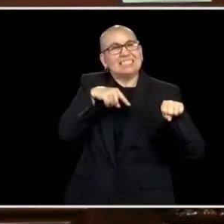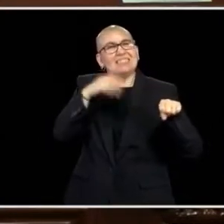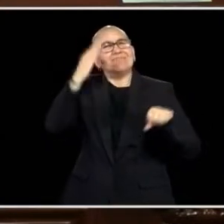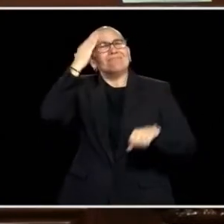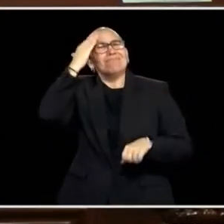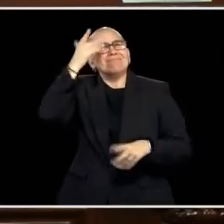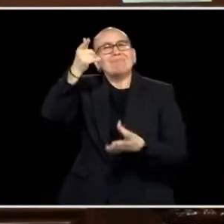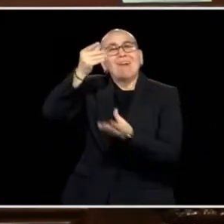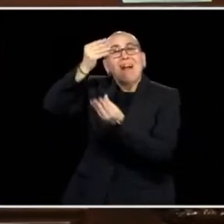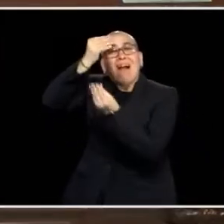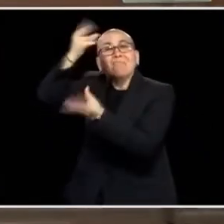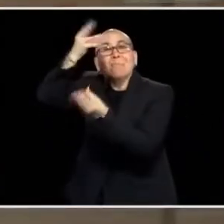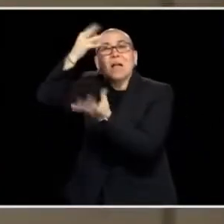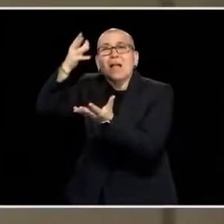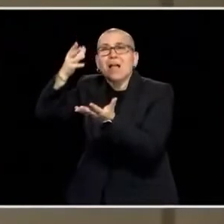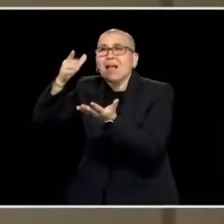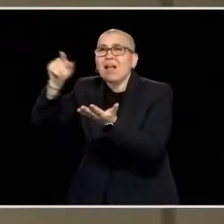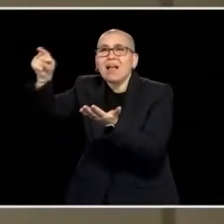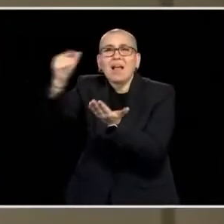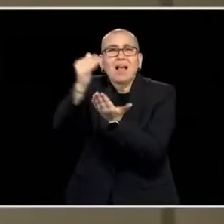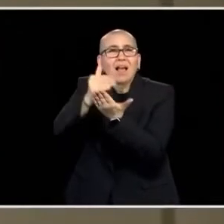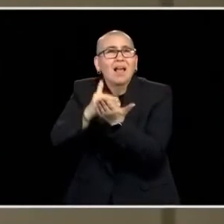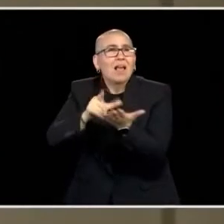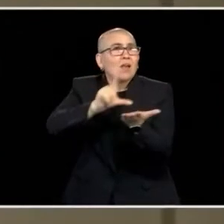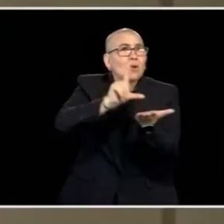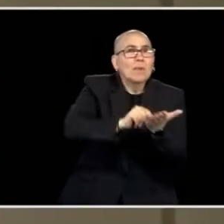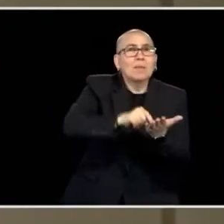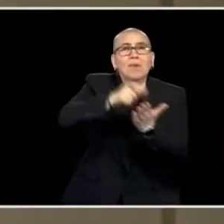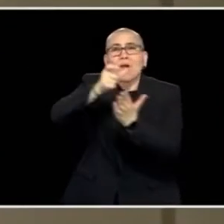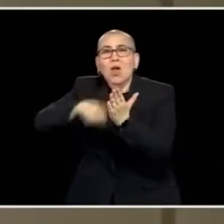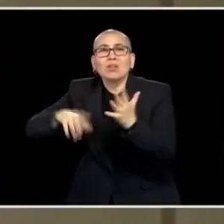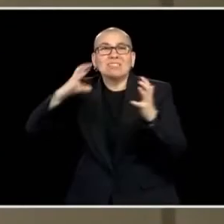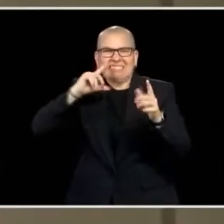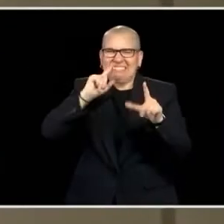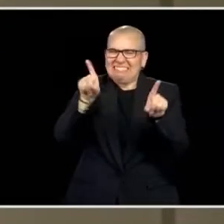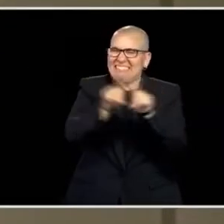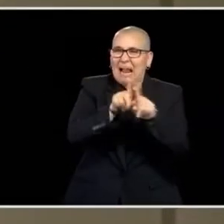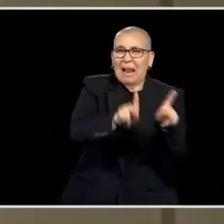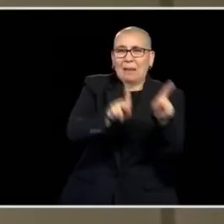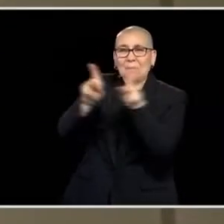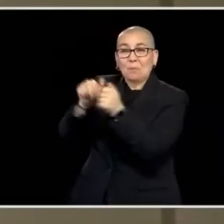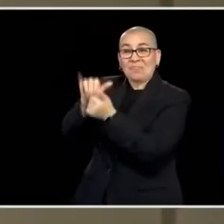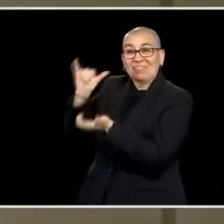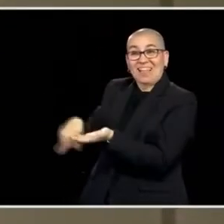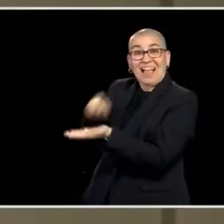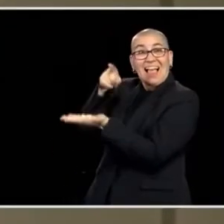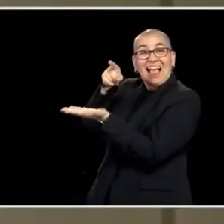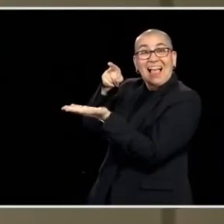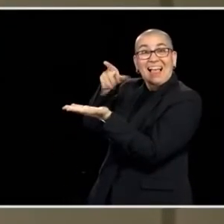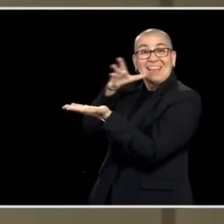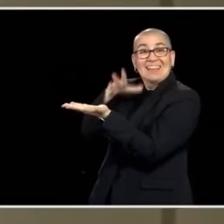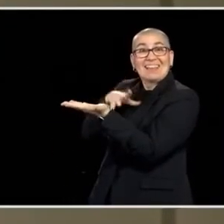GET AS MUCH GOOD INFORMATION OUT AS WE CAN. SHELETTA HAS SINCE GONE ON HER RADIO SHOW AND TALKED ABOUT